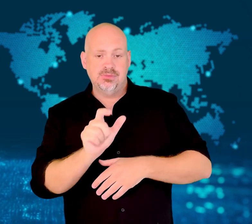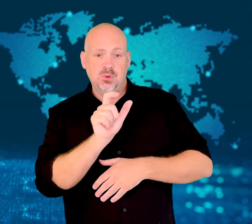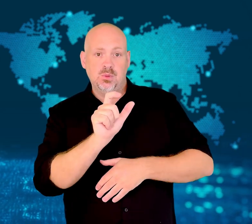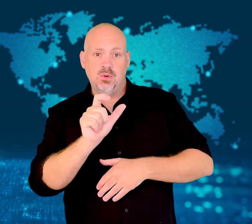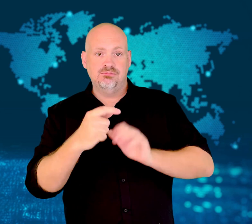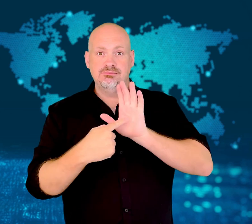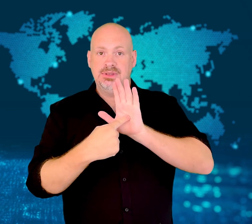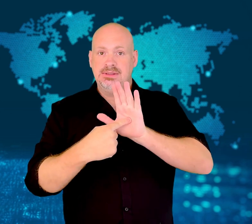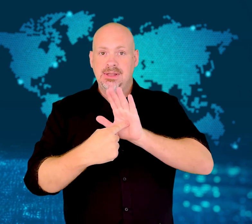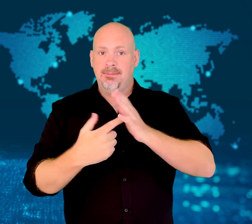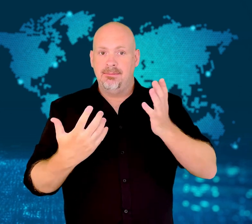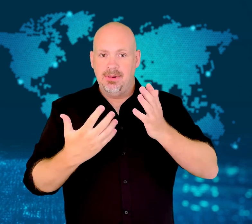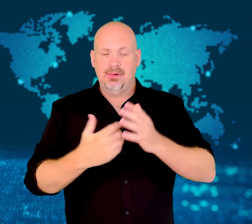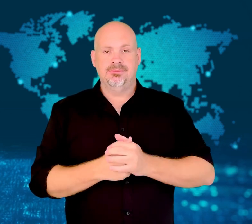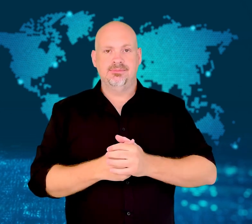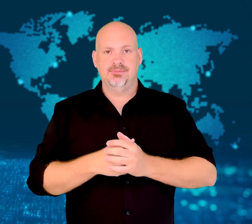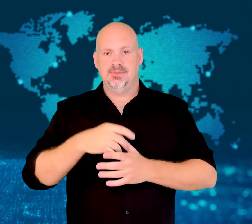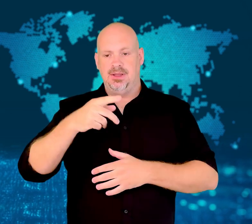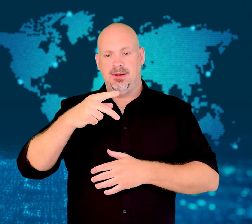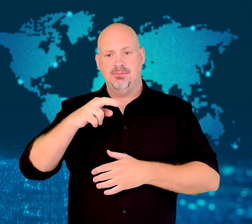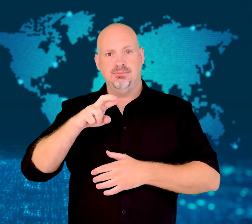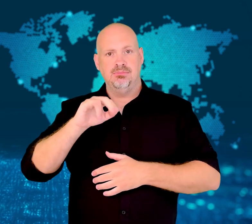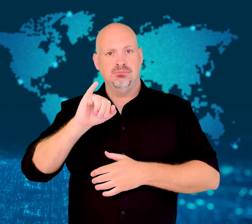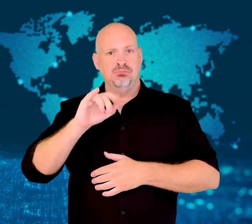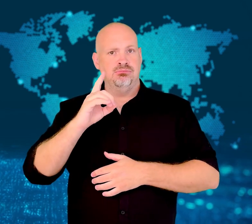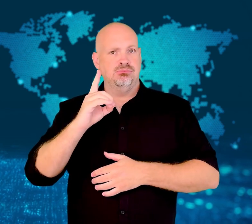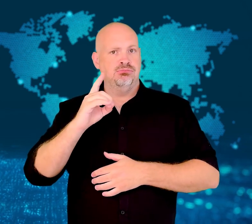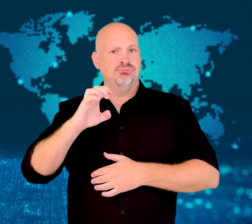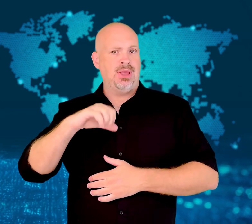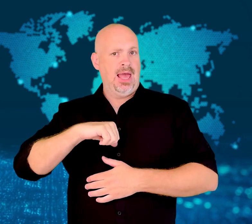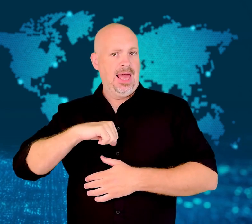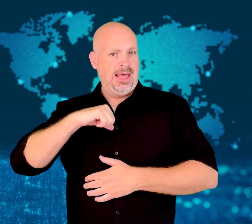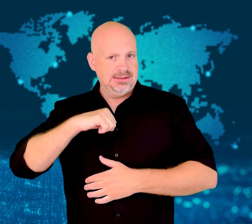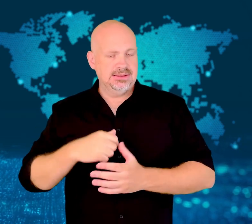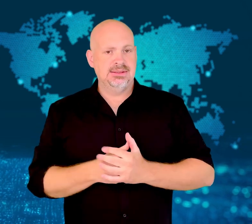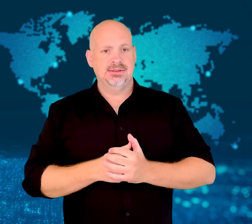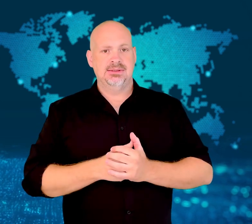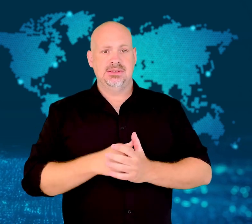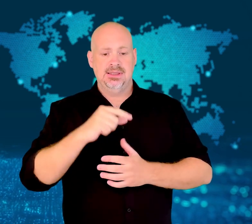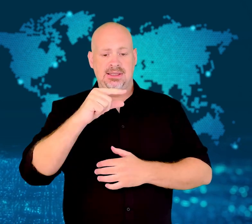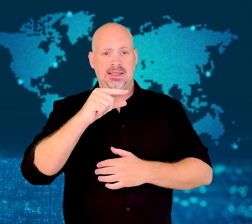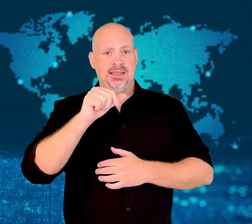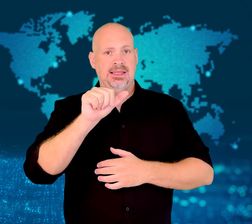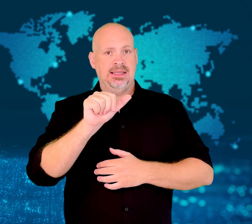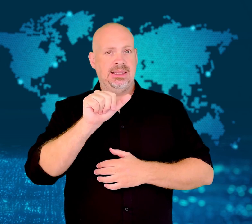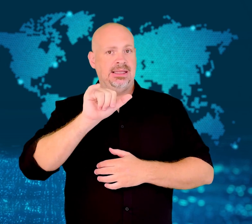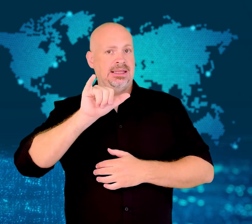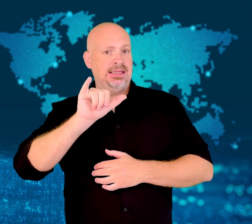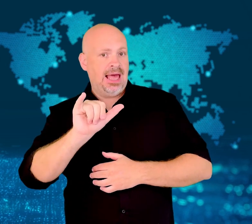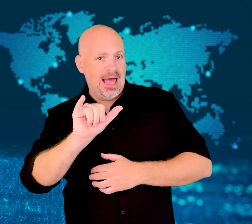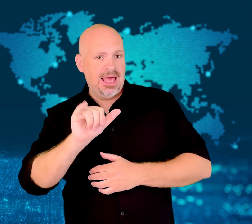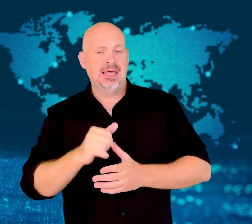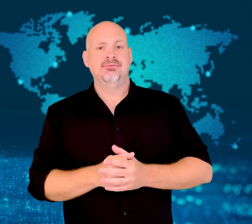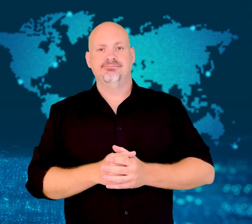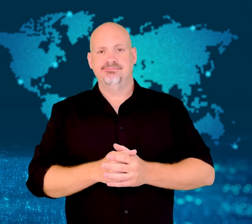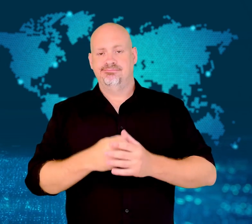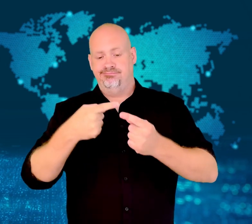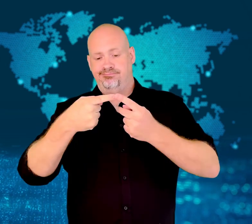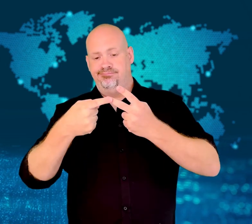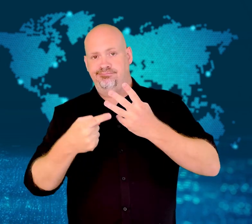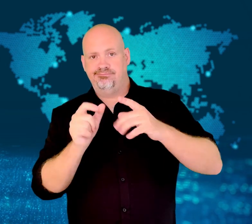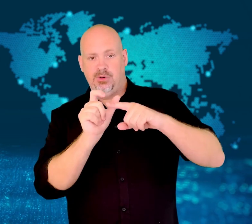"LGBT" and "LGBTQ" items.